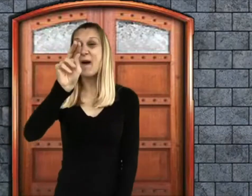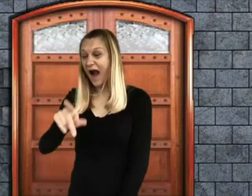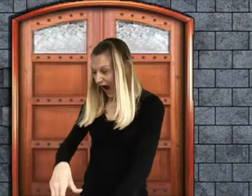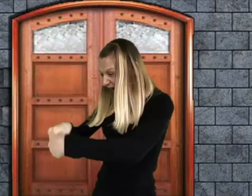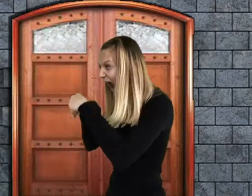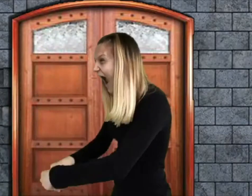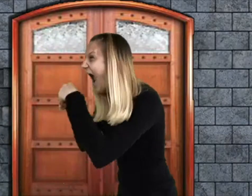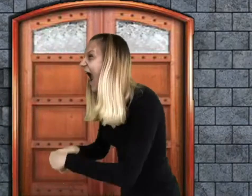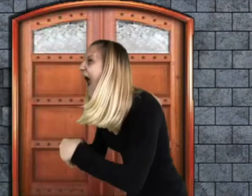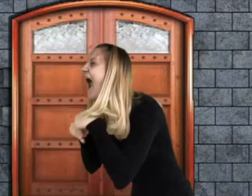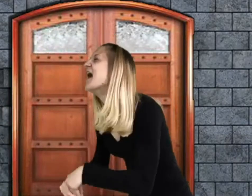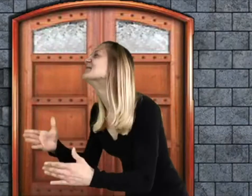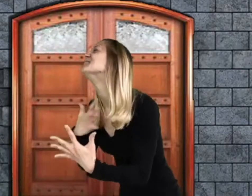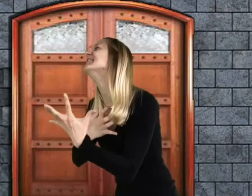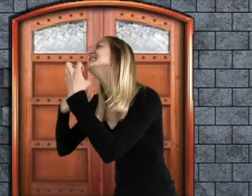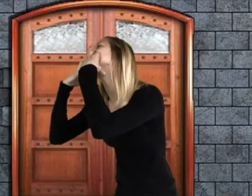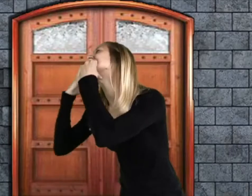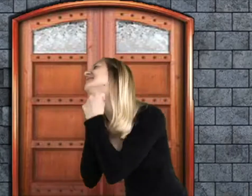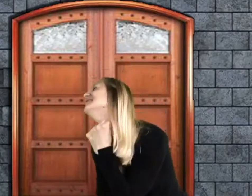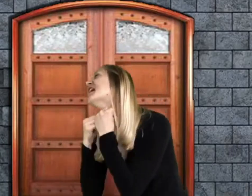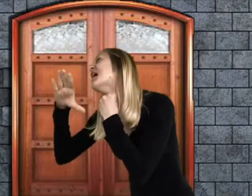"Augustus!" cried Mr. Wonka, seizing his hand and pumping it up and down with terrific force.